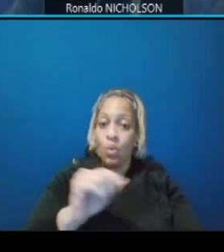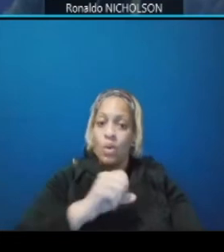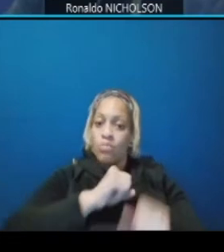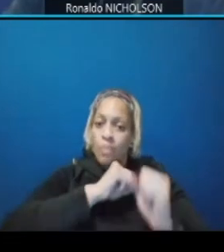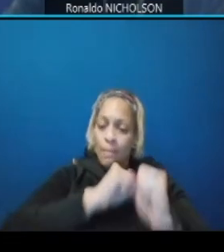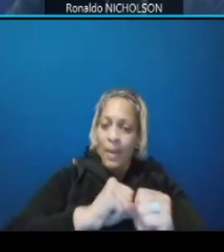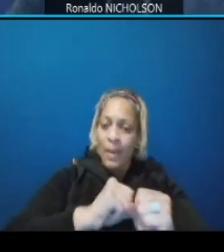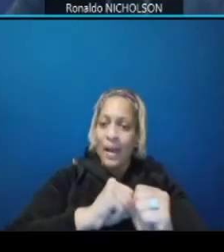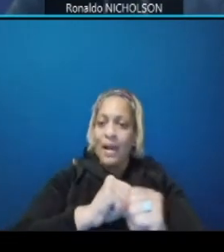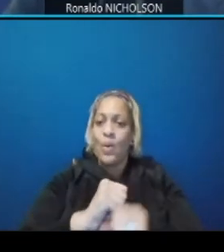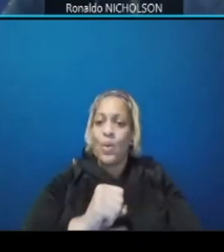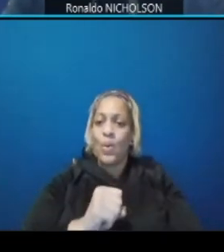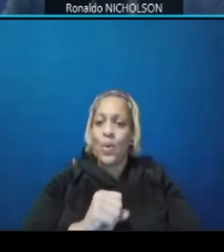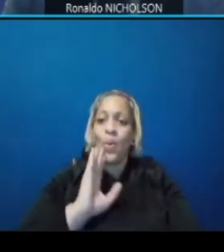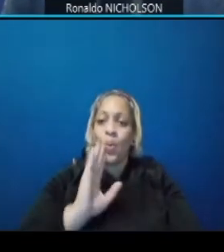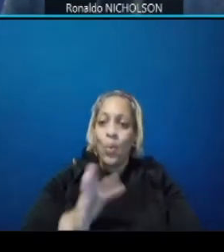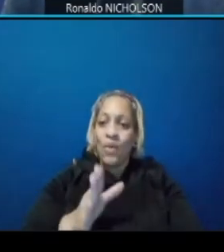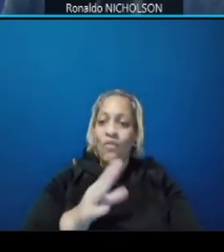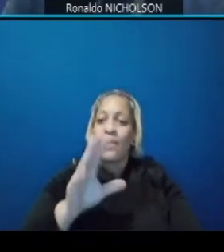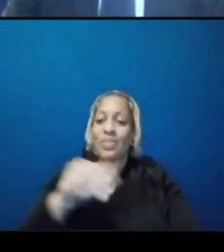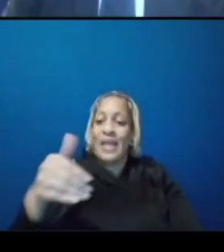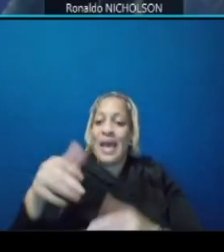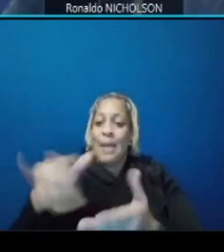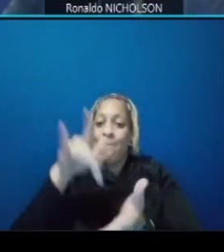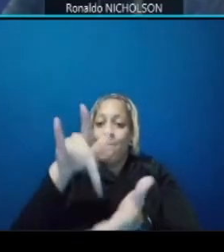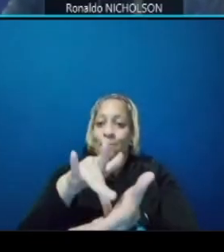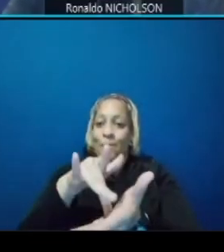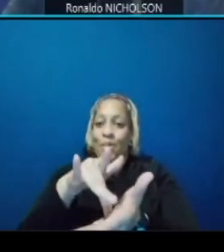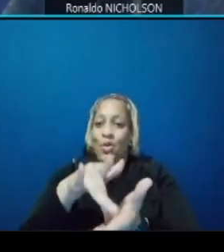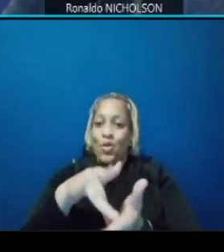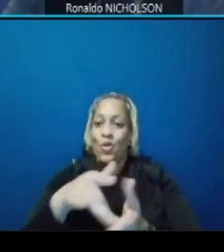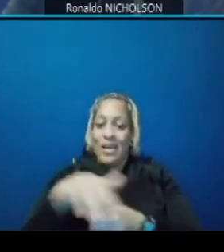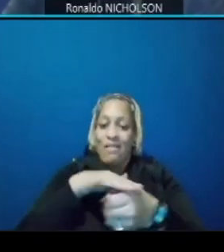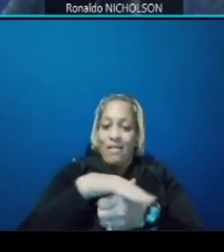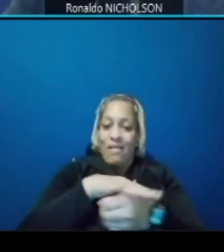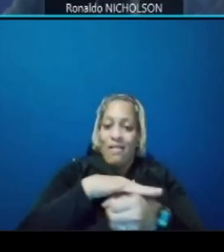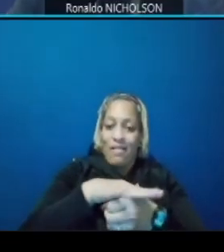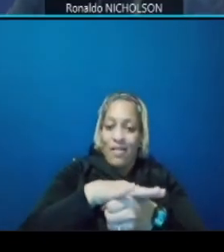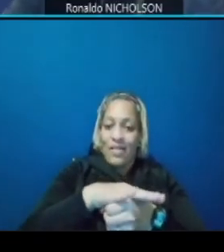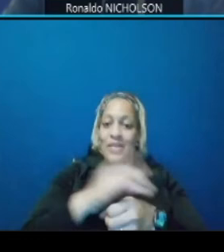from the median area as shown by the ocs poles as positioned on this bridge